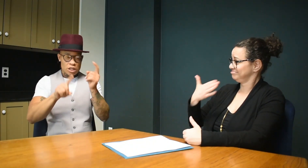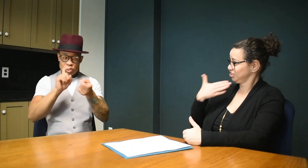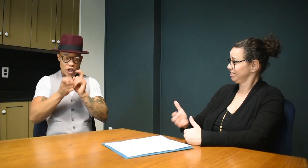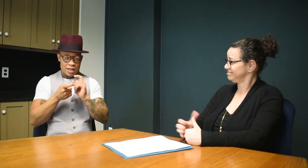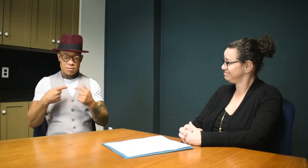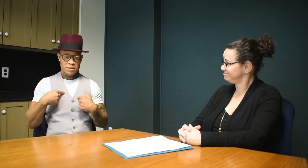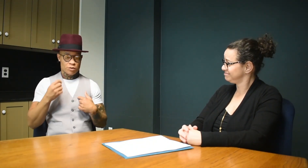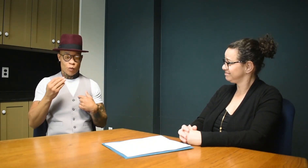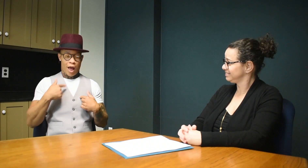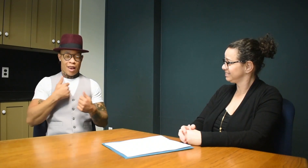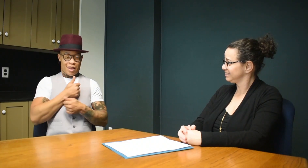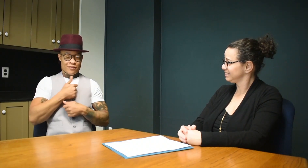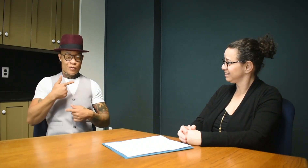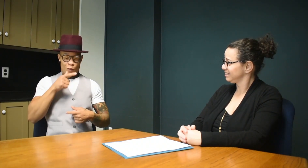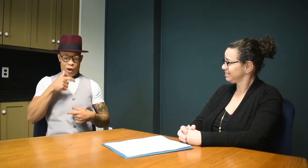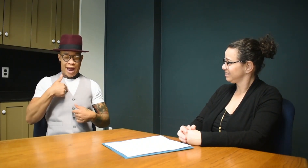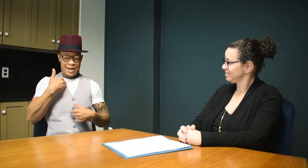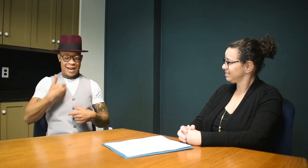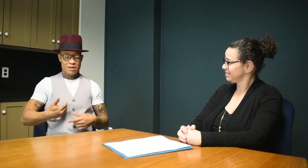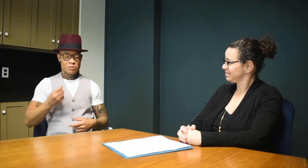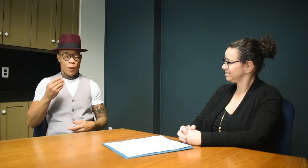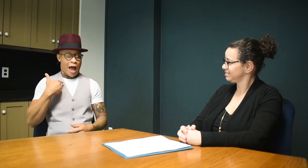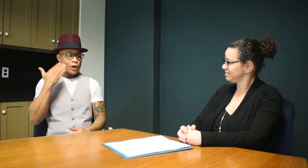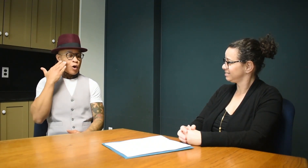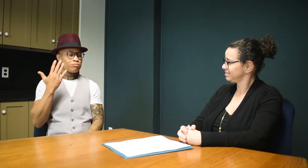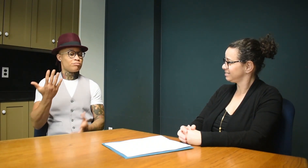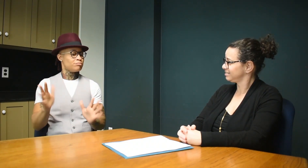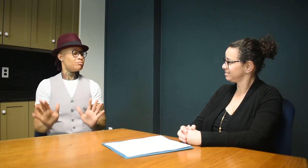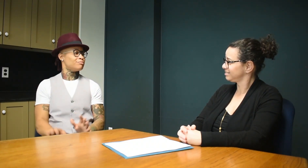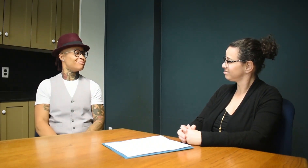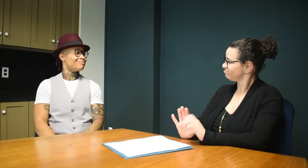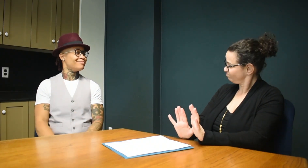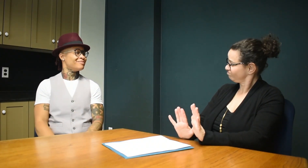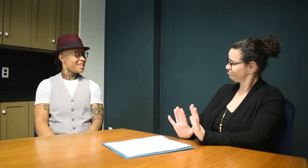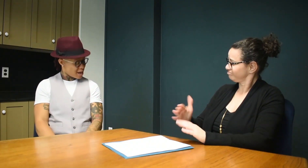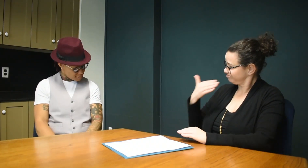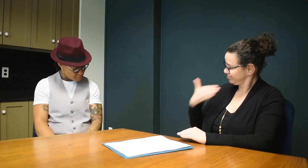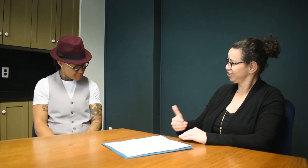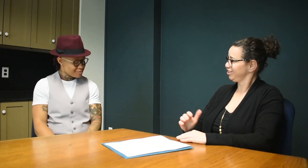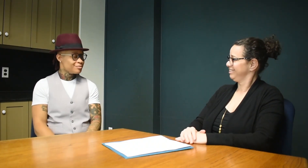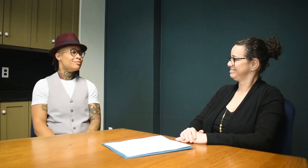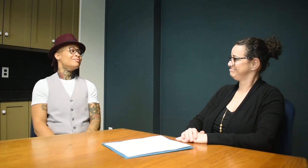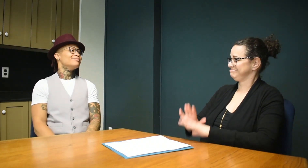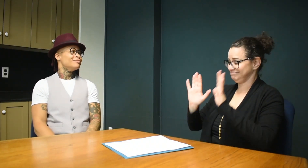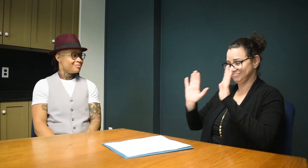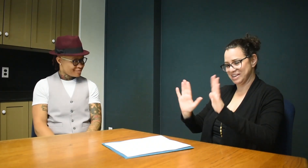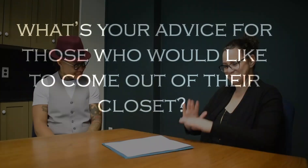They can't change me. I love who I am. Great!